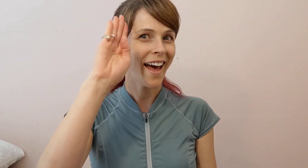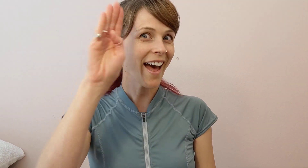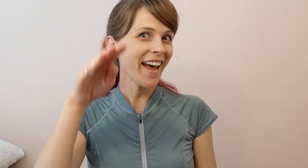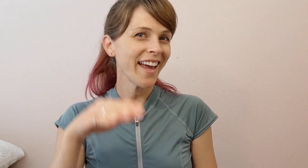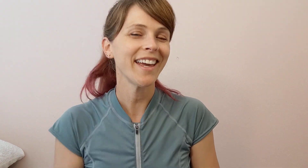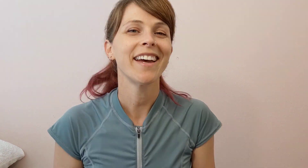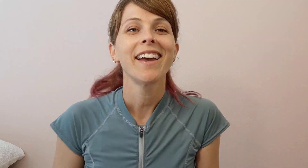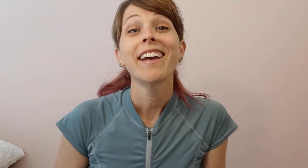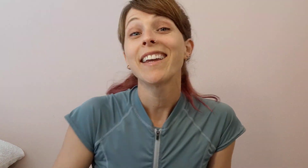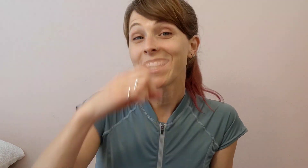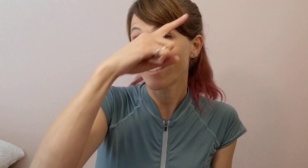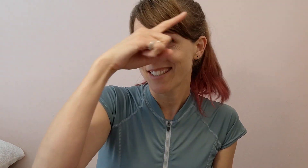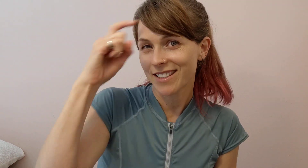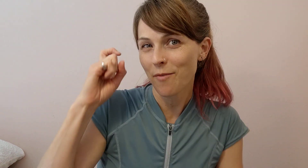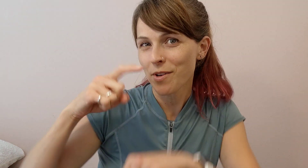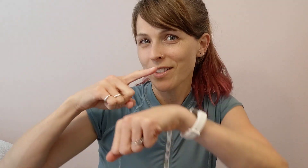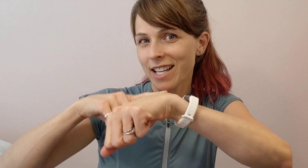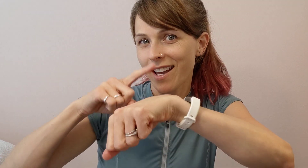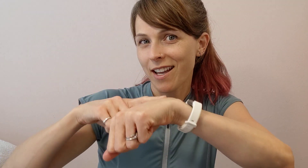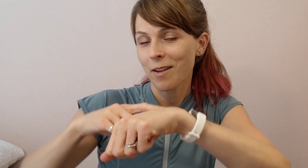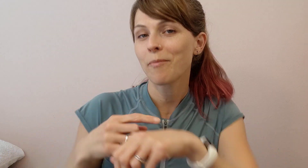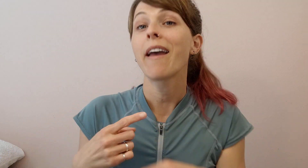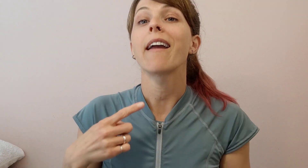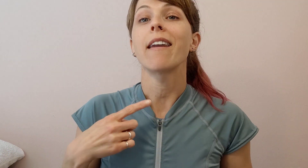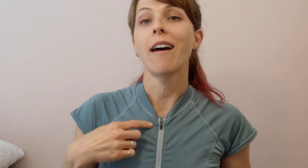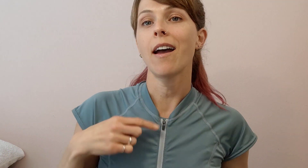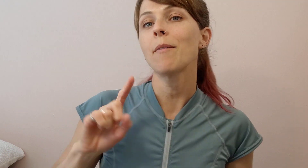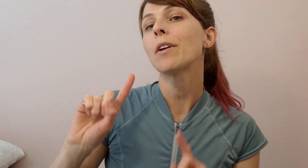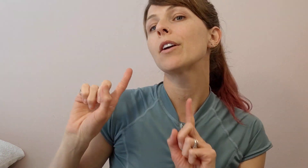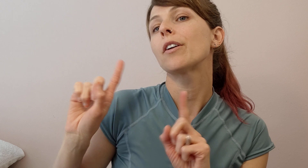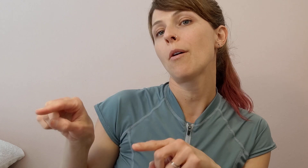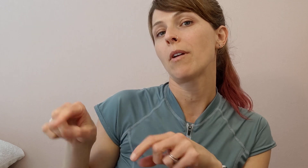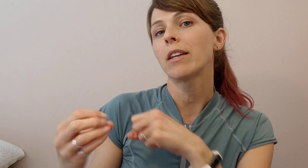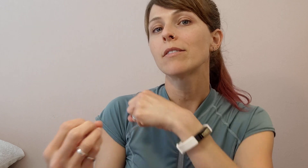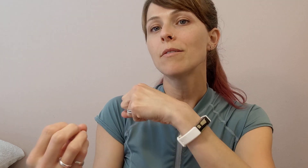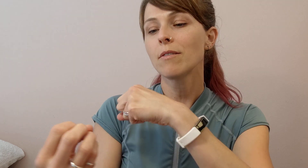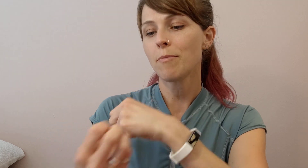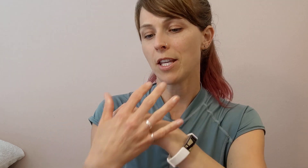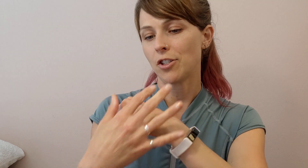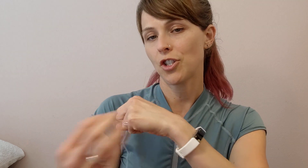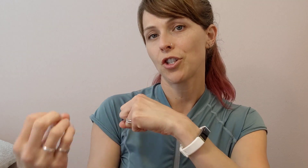Hi! It's summertime and I'm going to the beach.